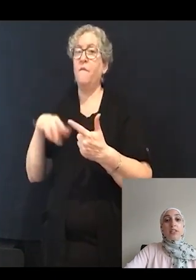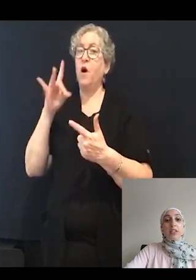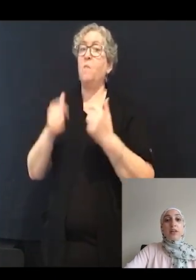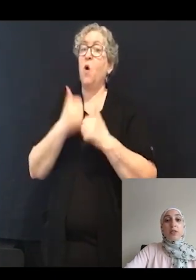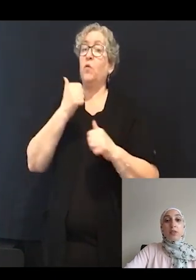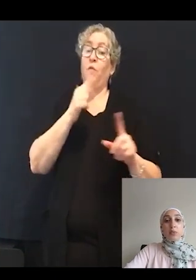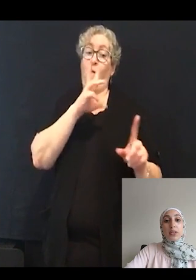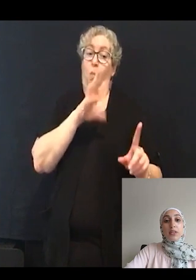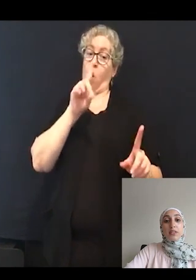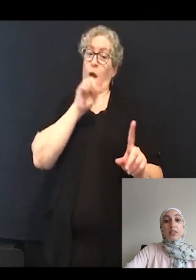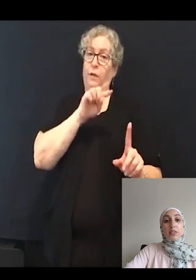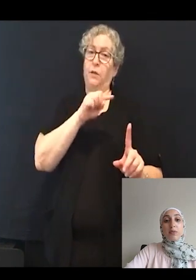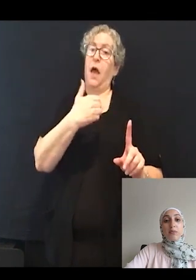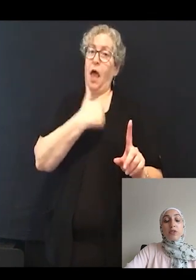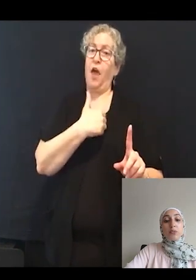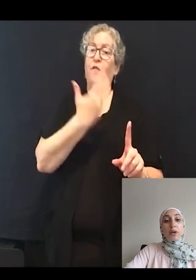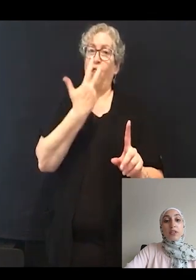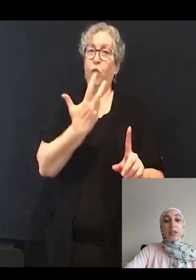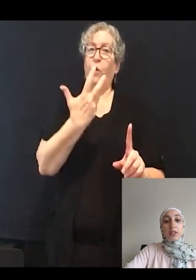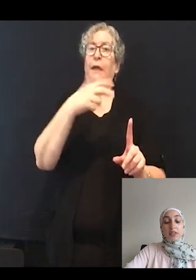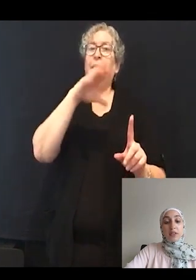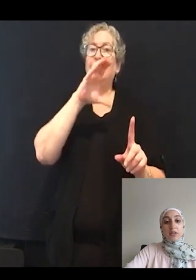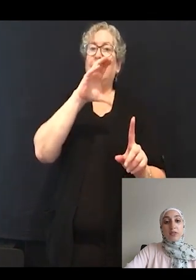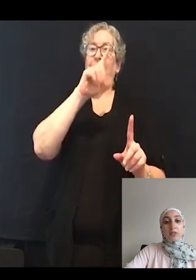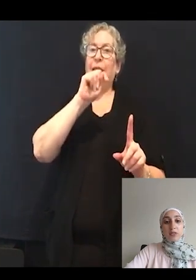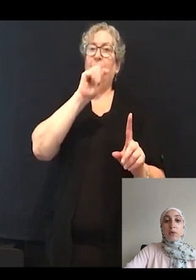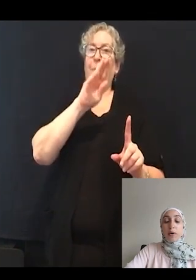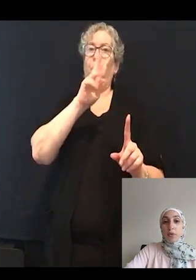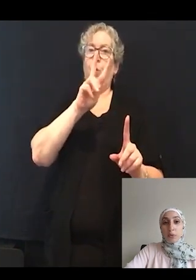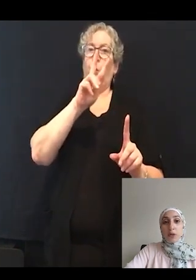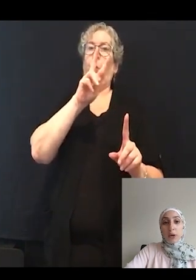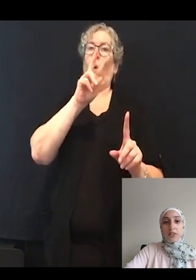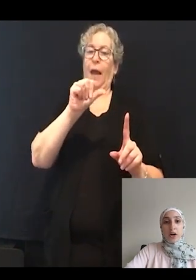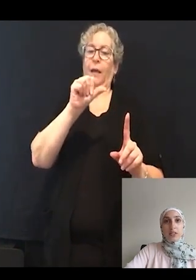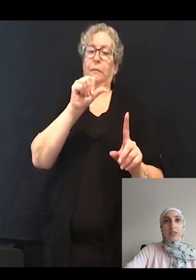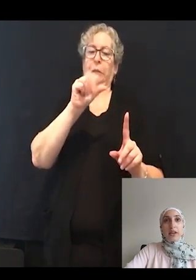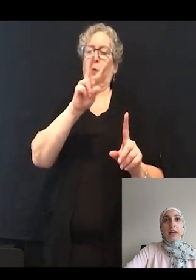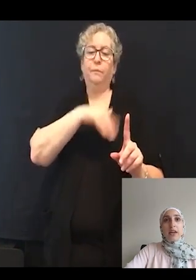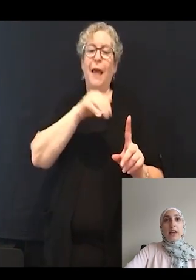contain three CTBP2 puncta in the cells, so about three red dots.